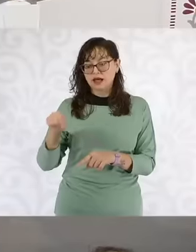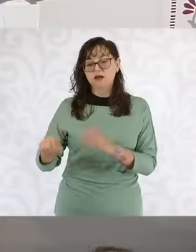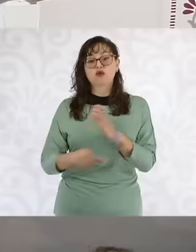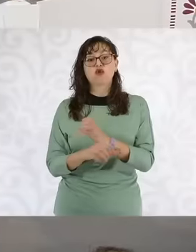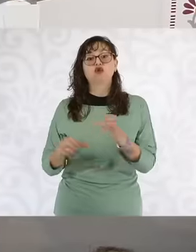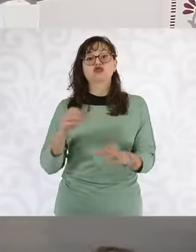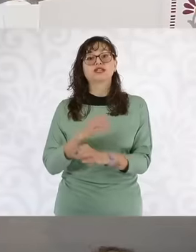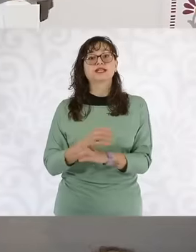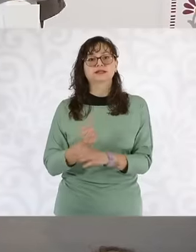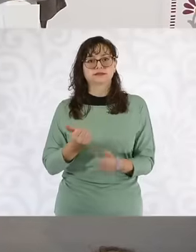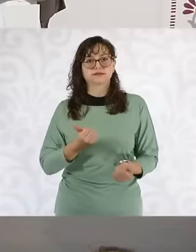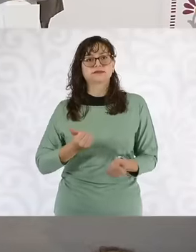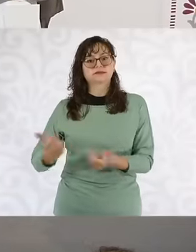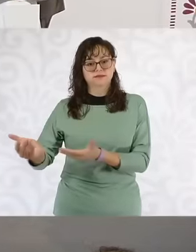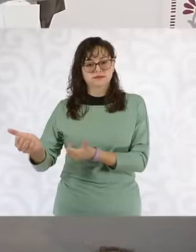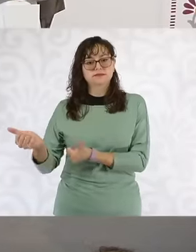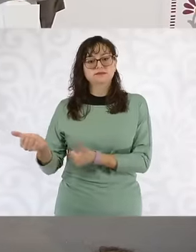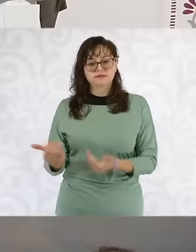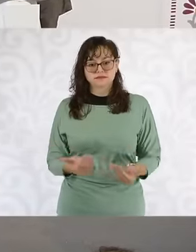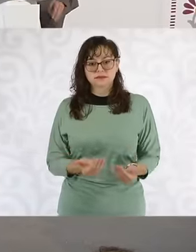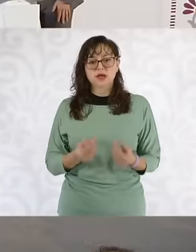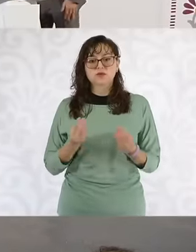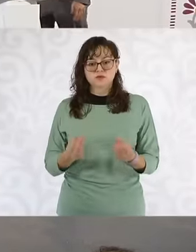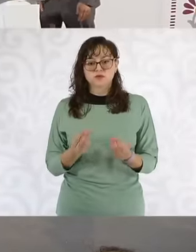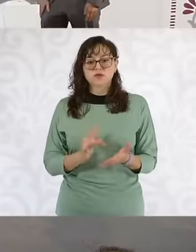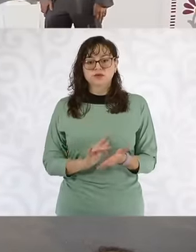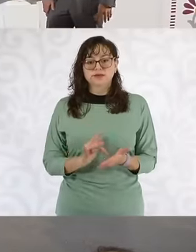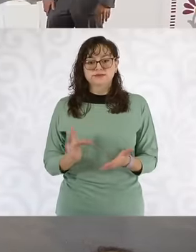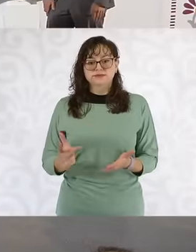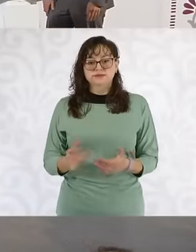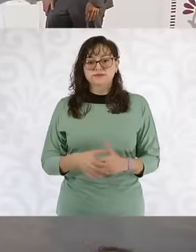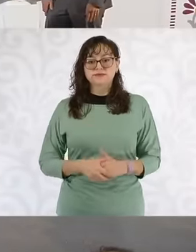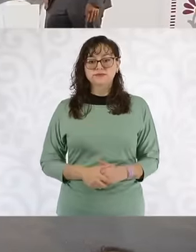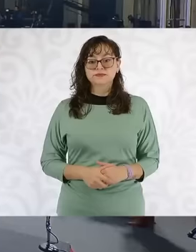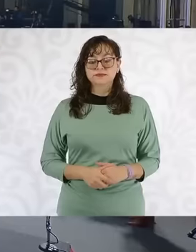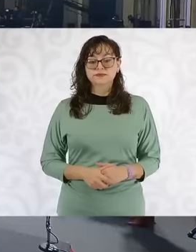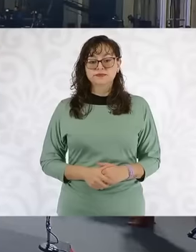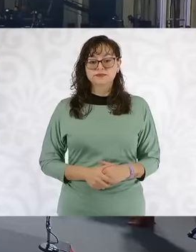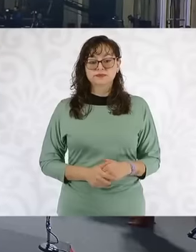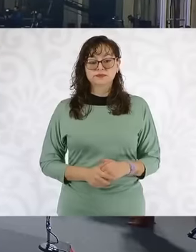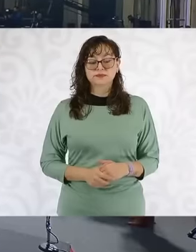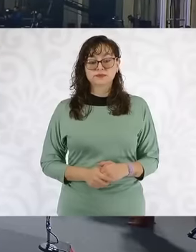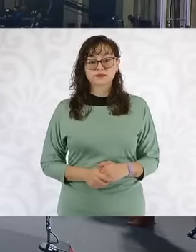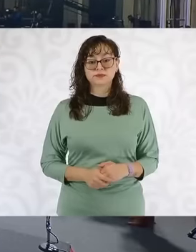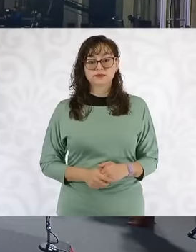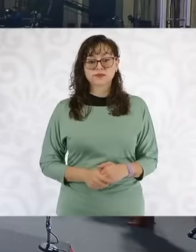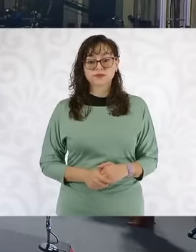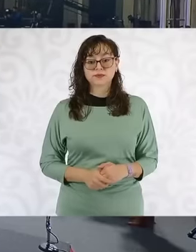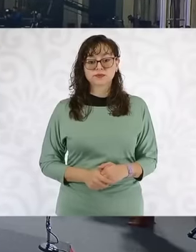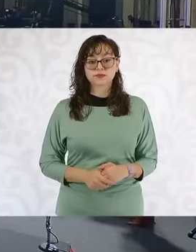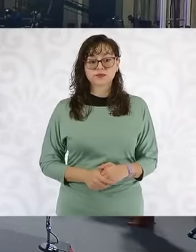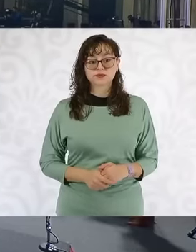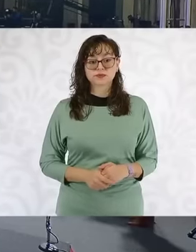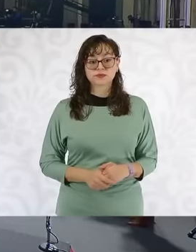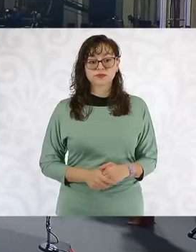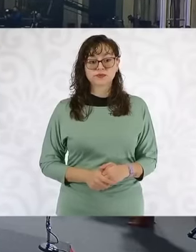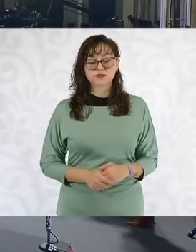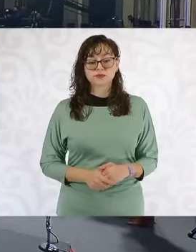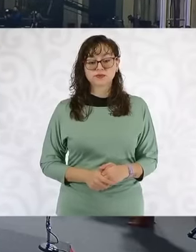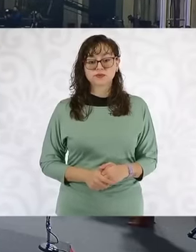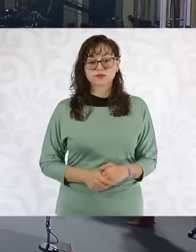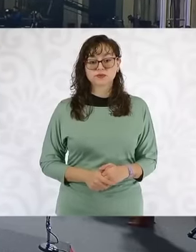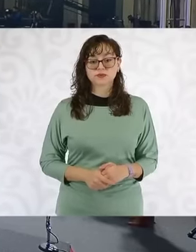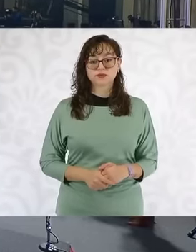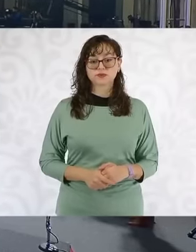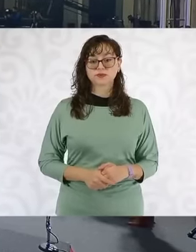Thank you very much, I mentioned that the light is now